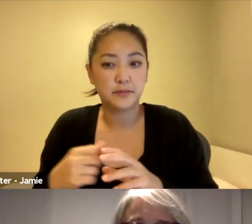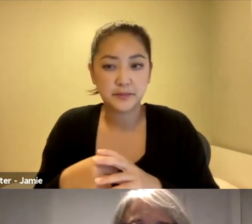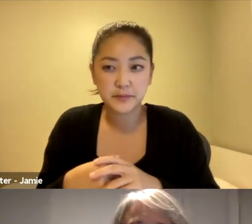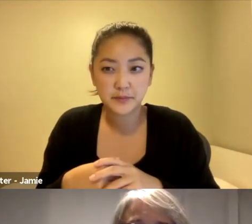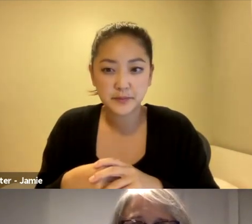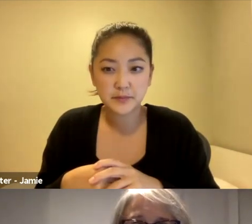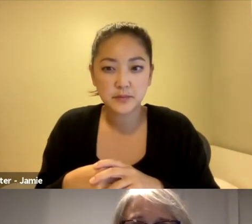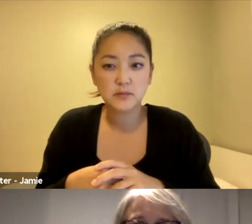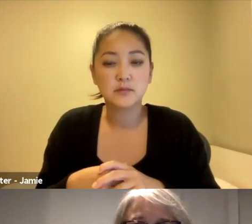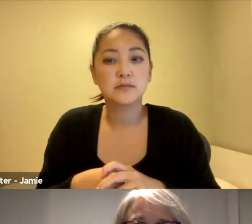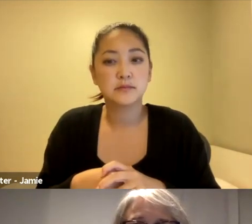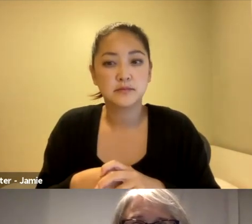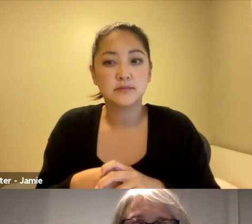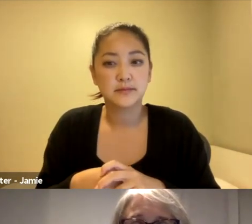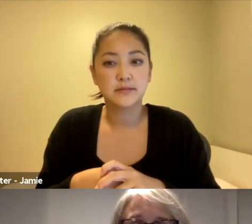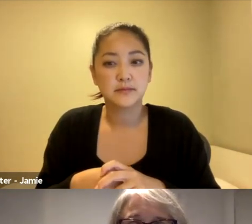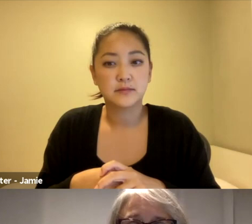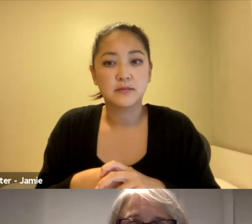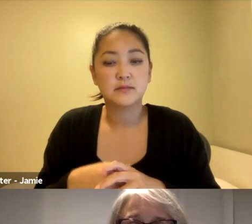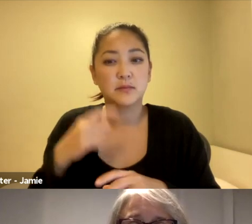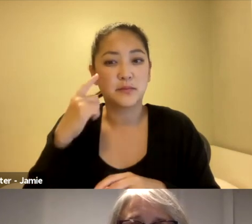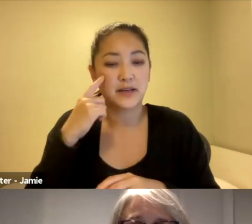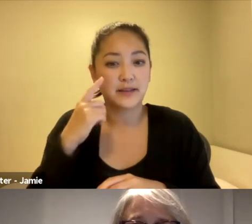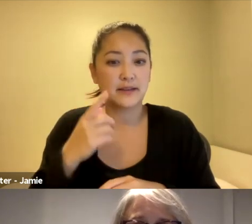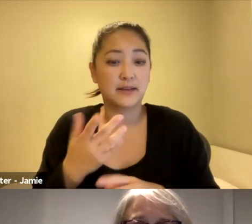I think my freedom to tell the story